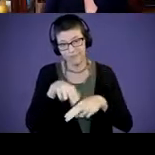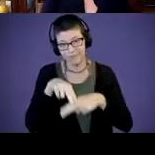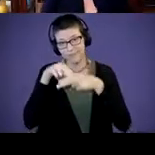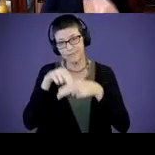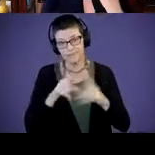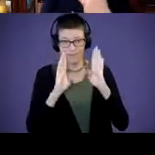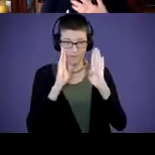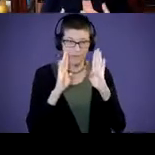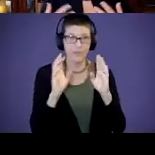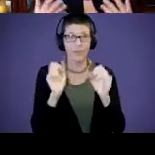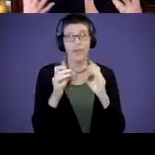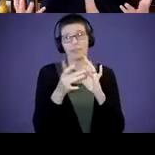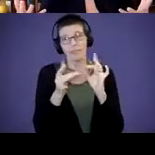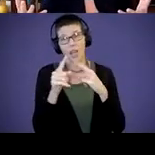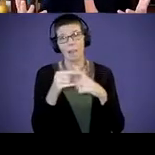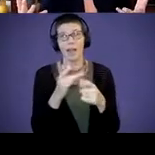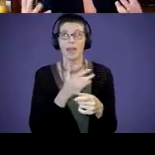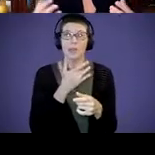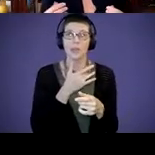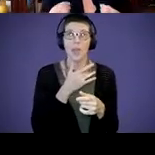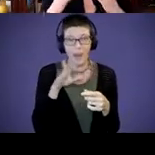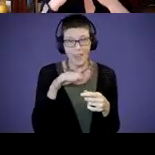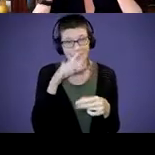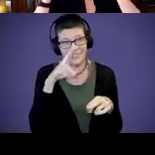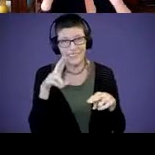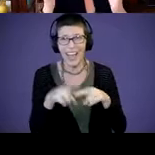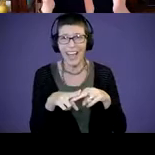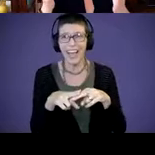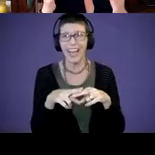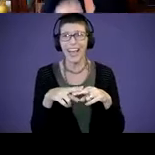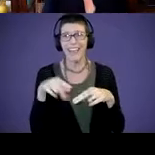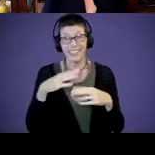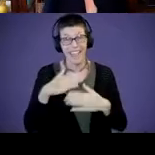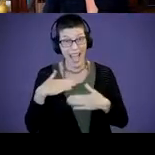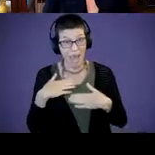We can talk about emotion. This is fun. This is, “I'm happy. Are you happy?” Or maybe they're